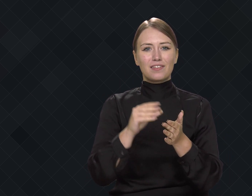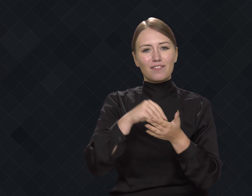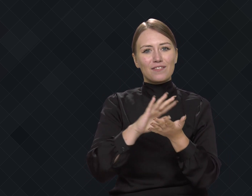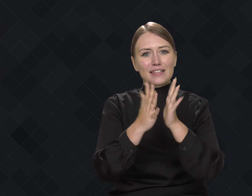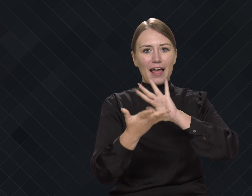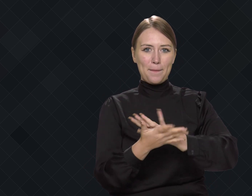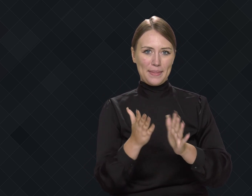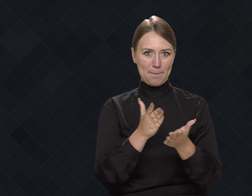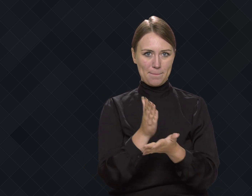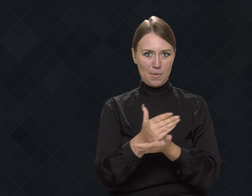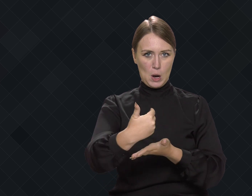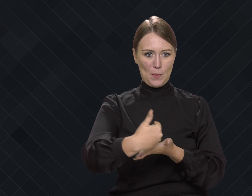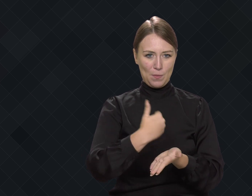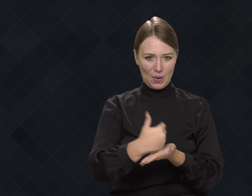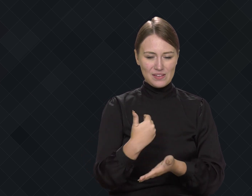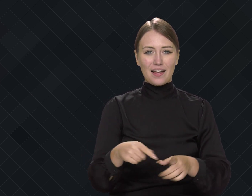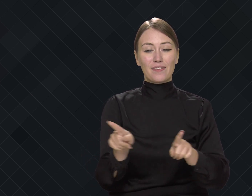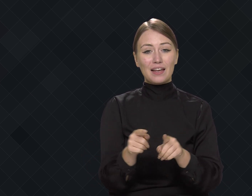mutual support